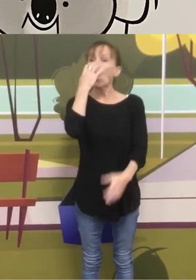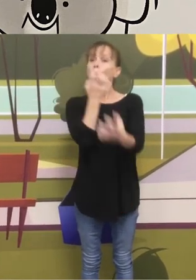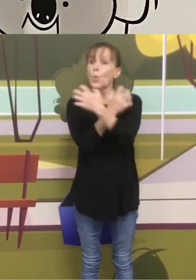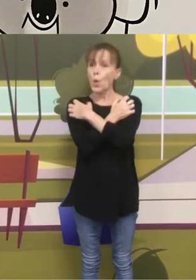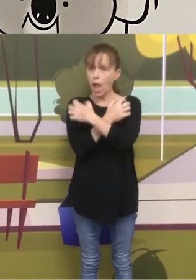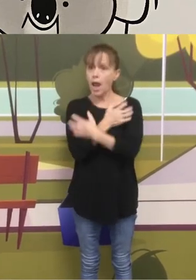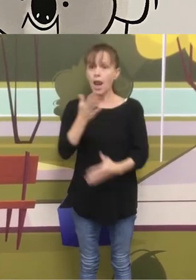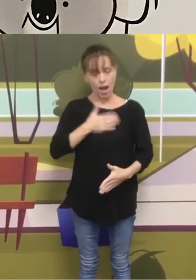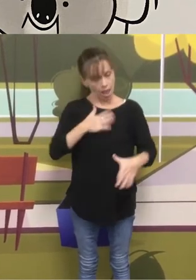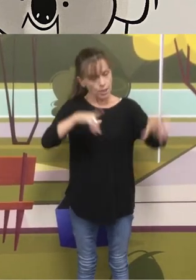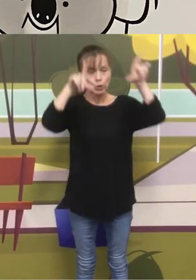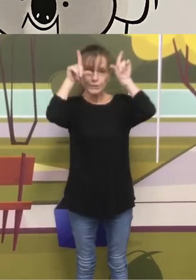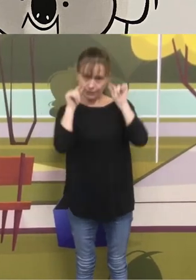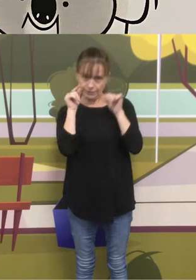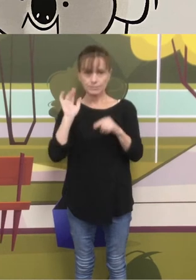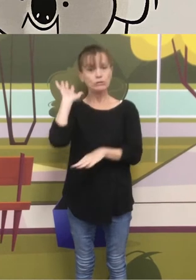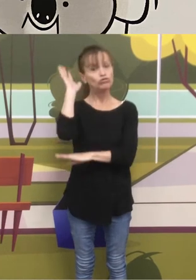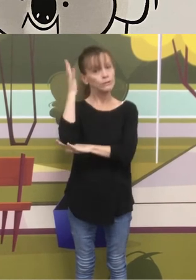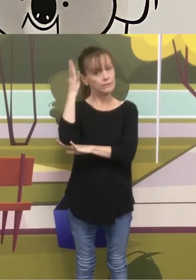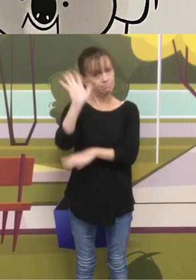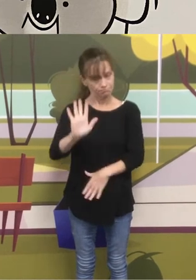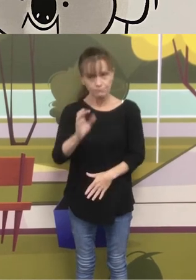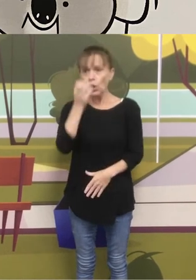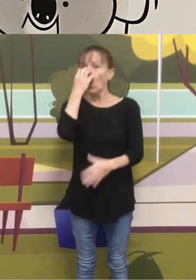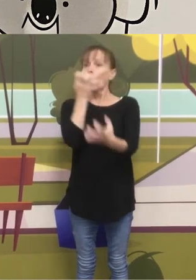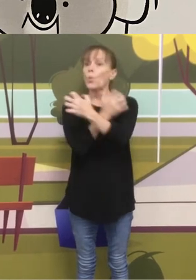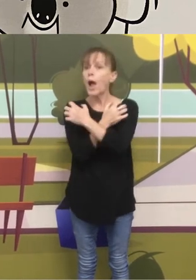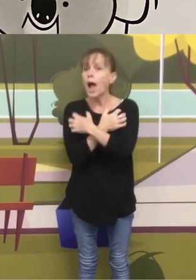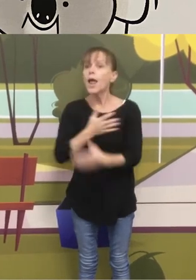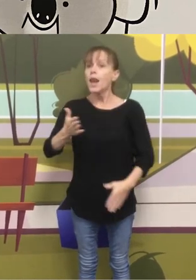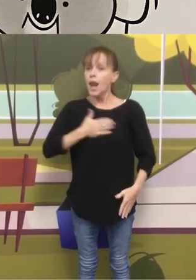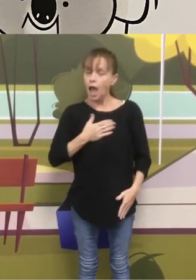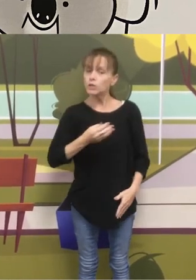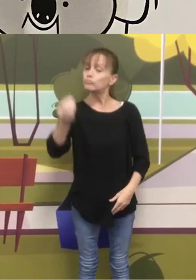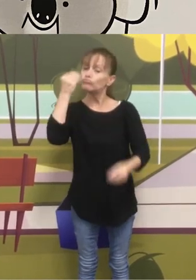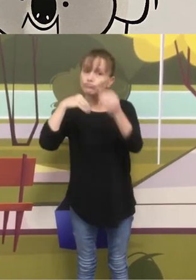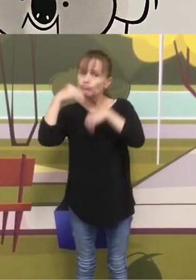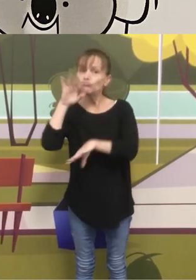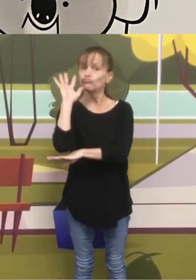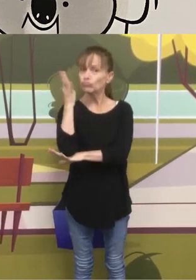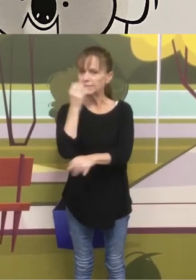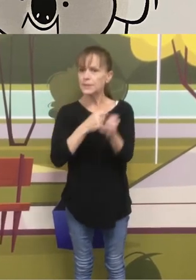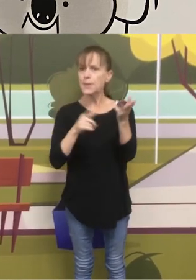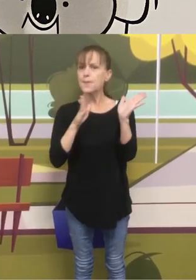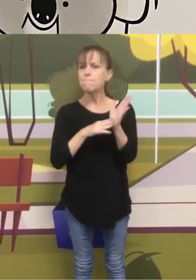Koalas like to sleep in trees, koalas like to eat gum leaves,